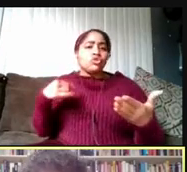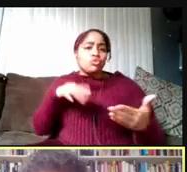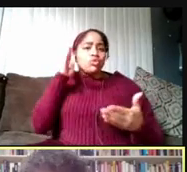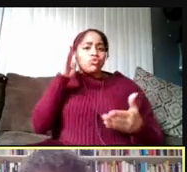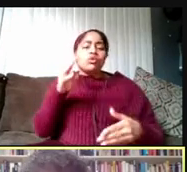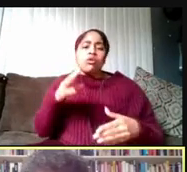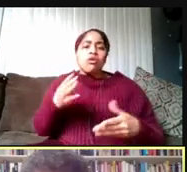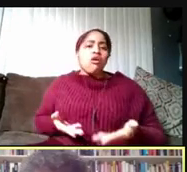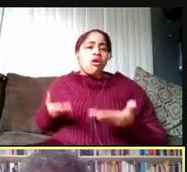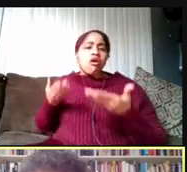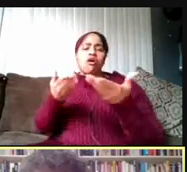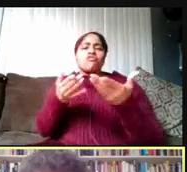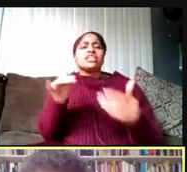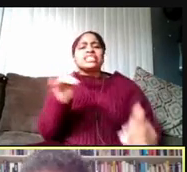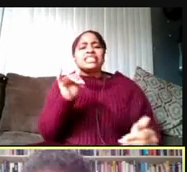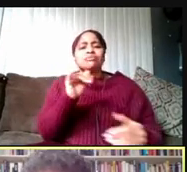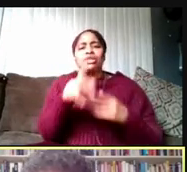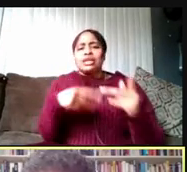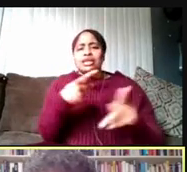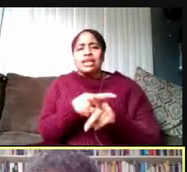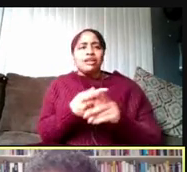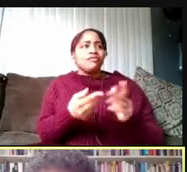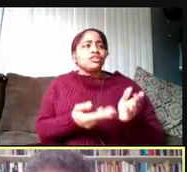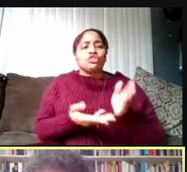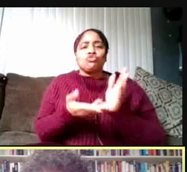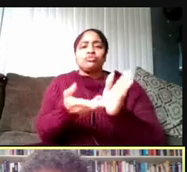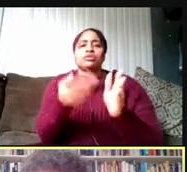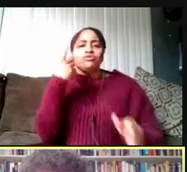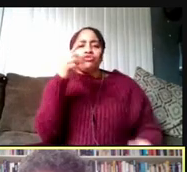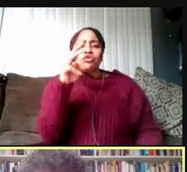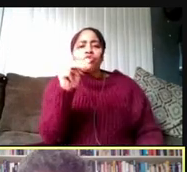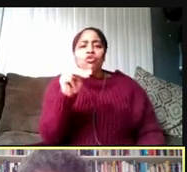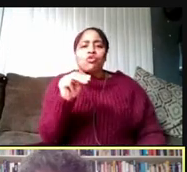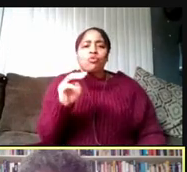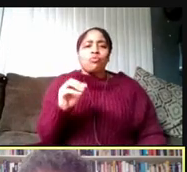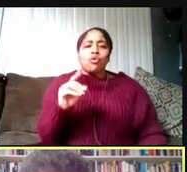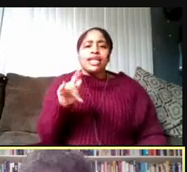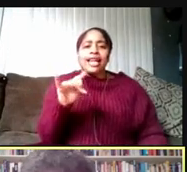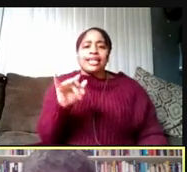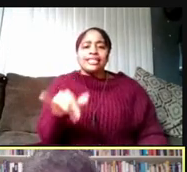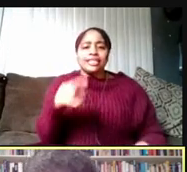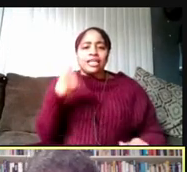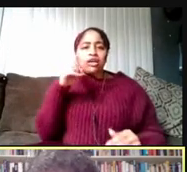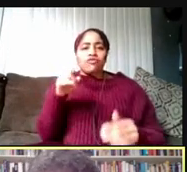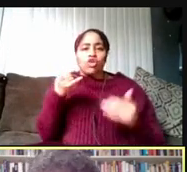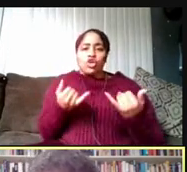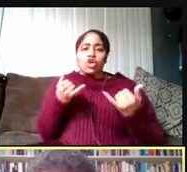a similar kind of distribution of modalities to what we are offering in the current semester.